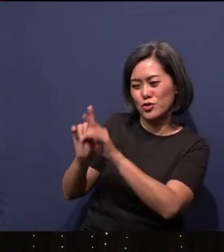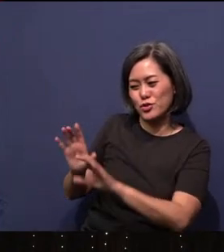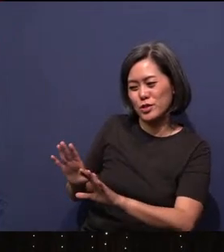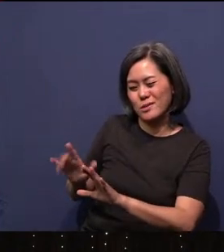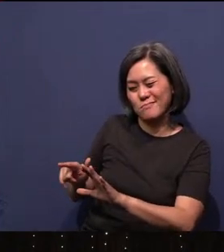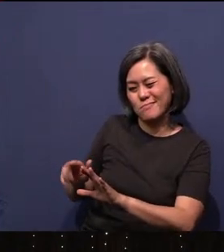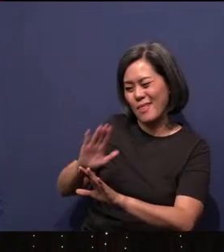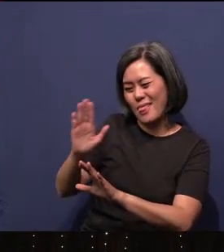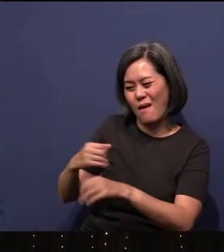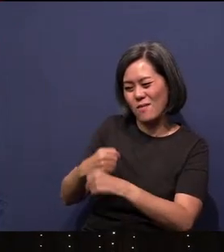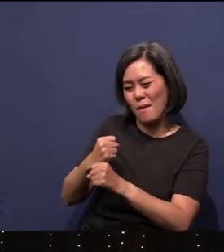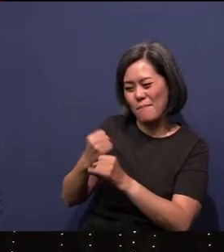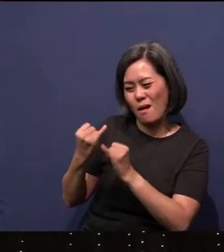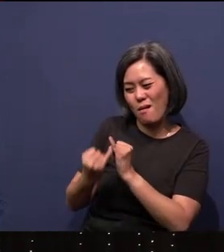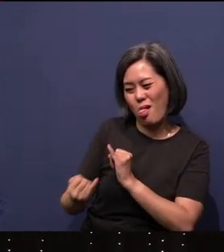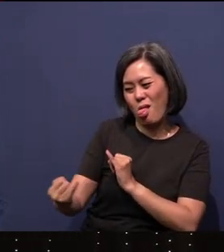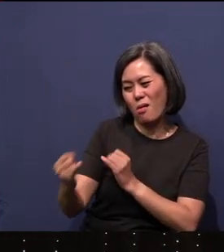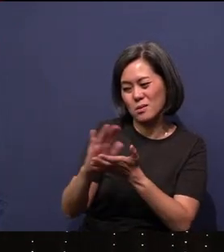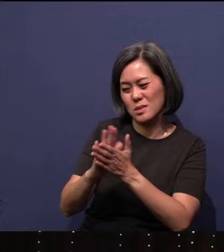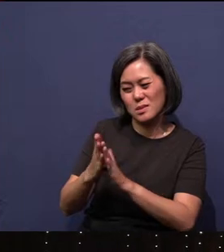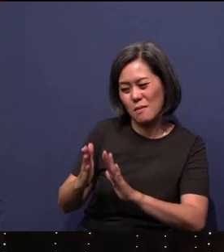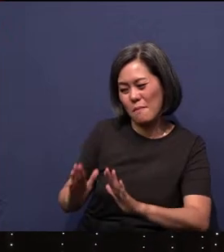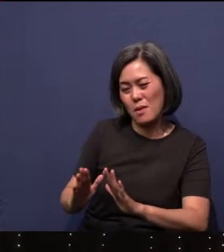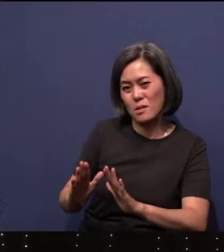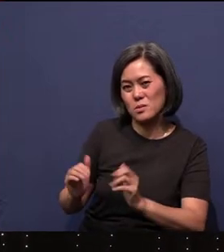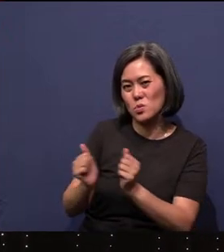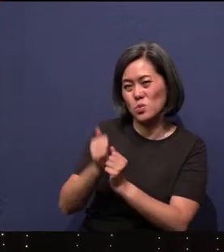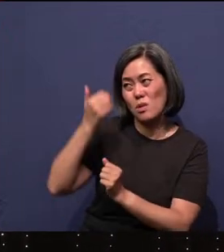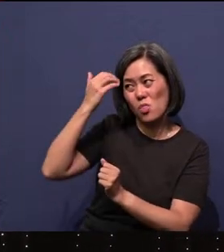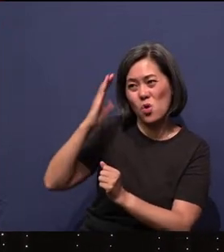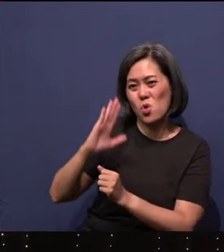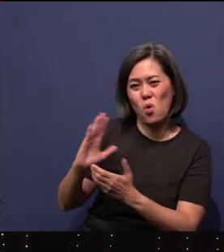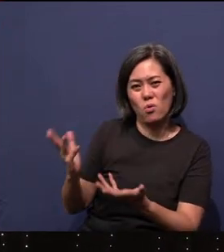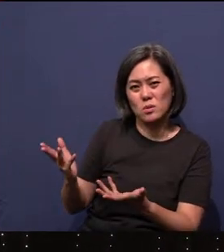made lasting peace and covenant with God. We all fail.